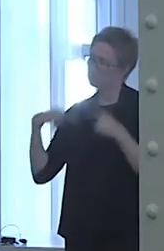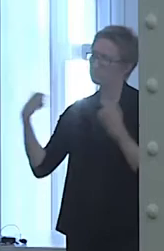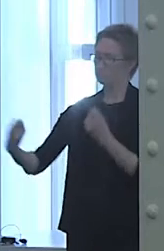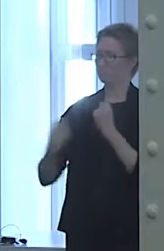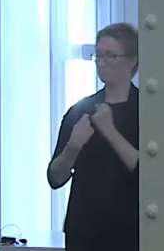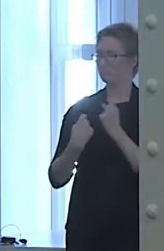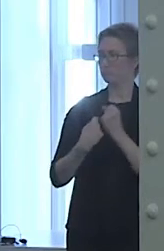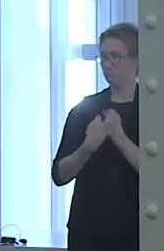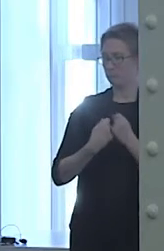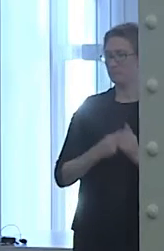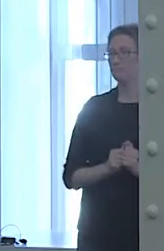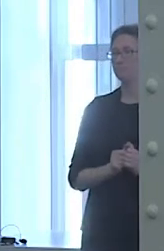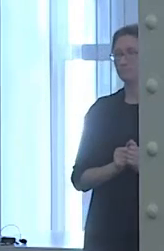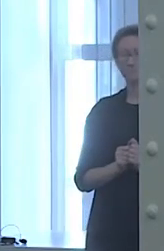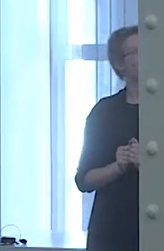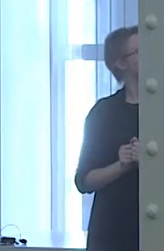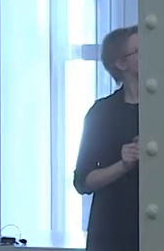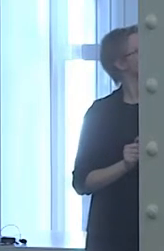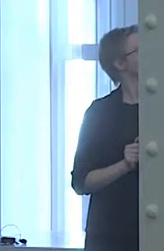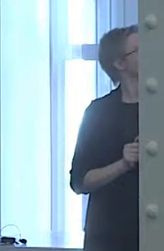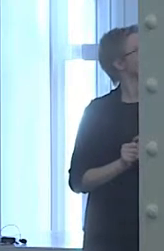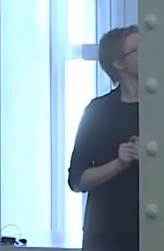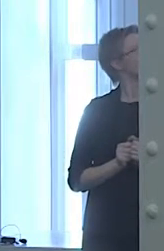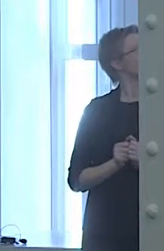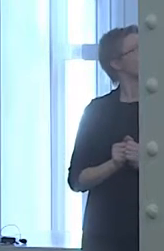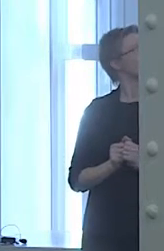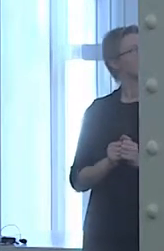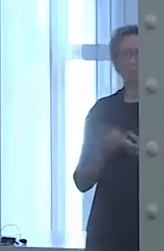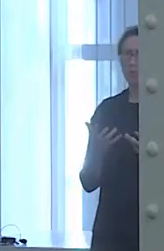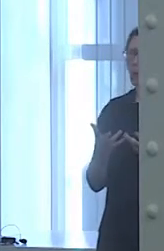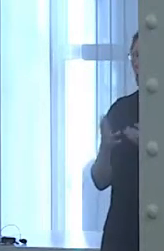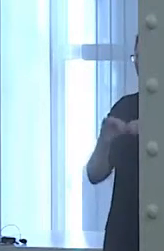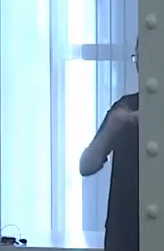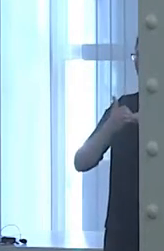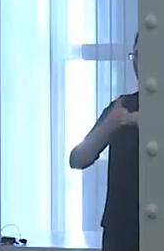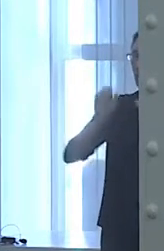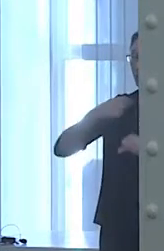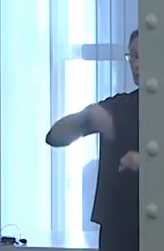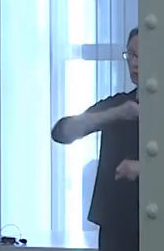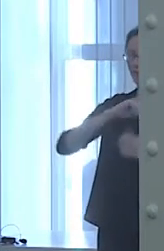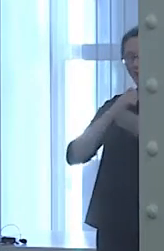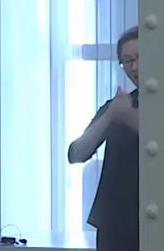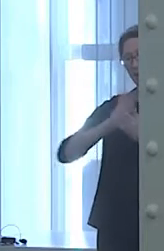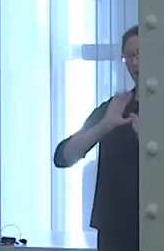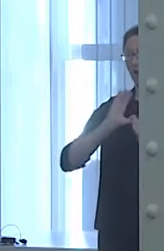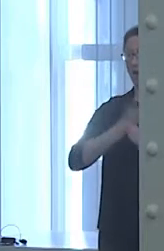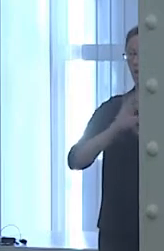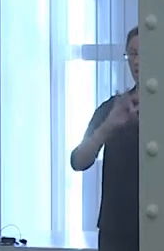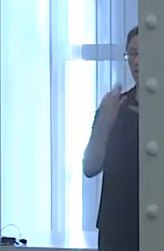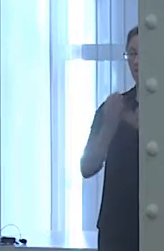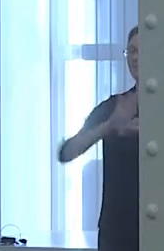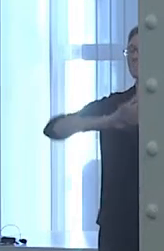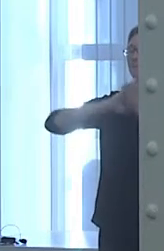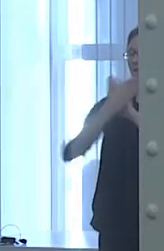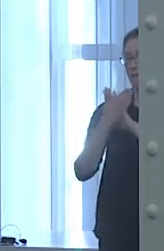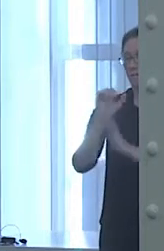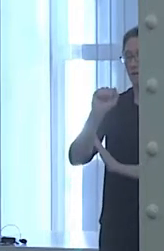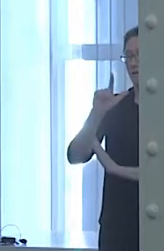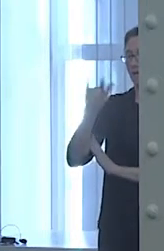How can we help our families become allies? There are five ways we can break down barriers